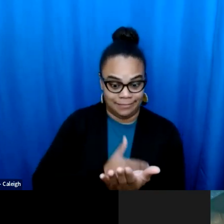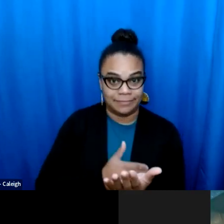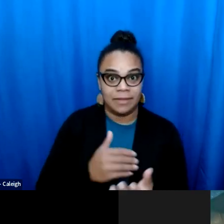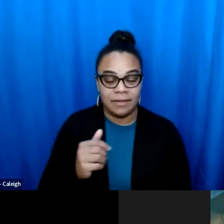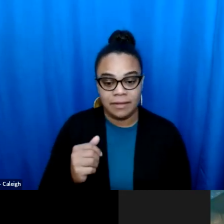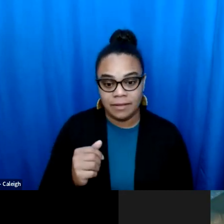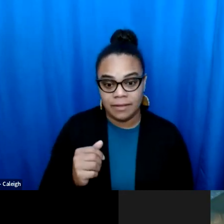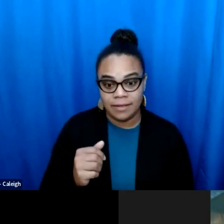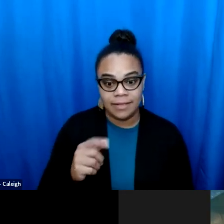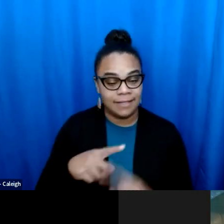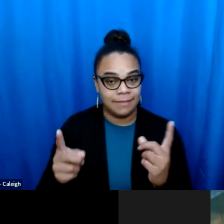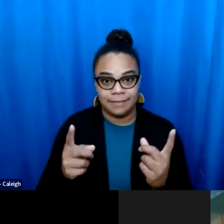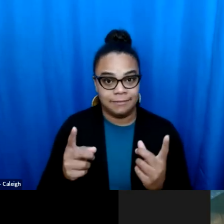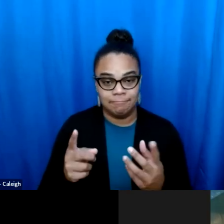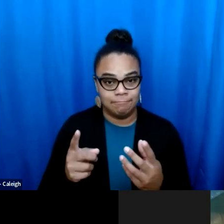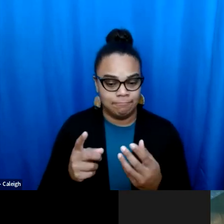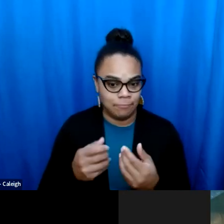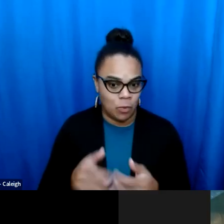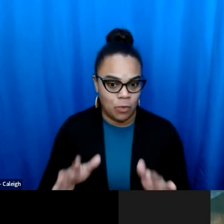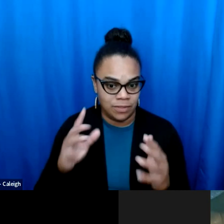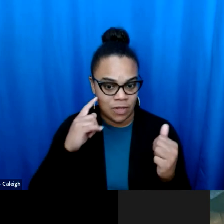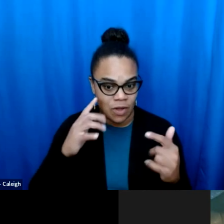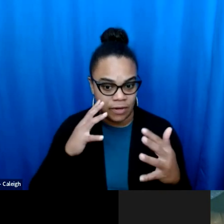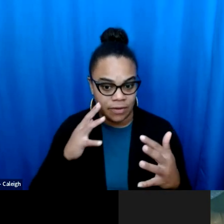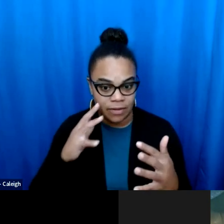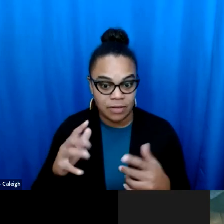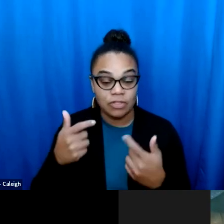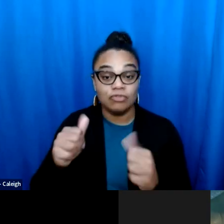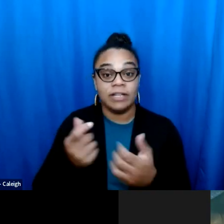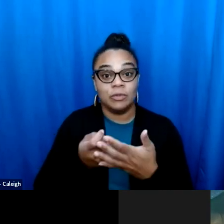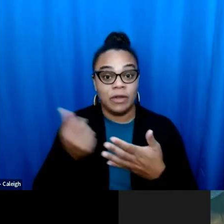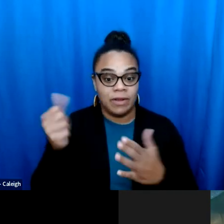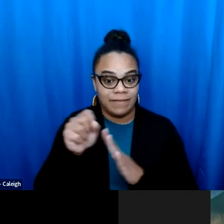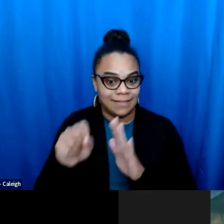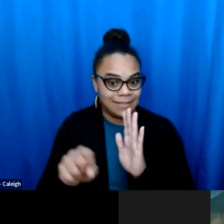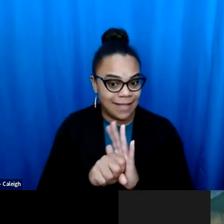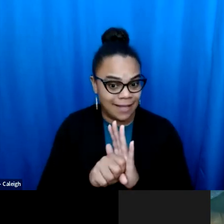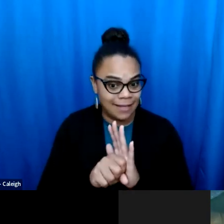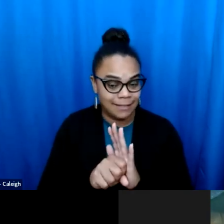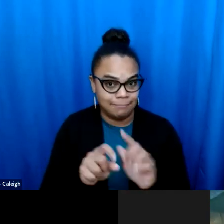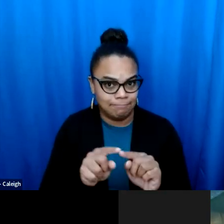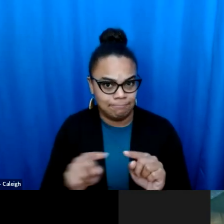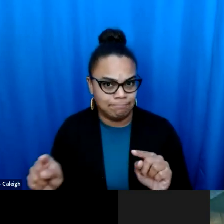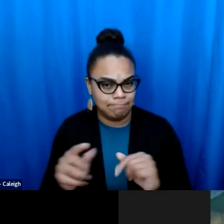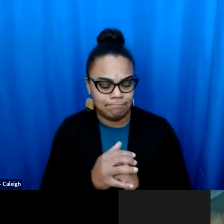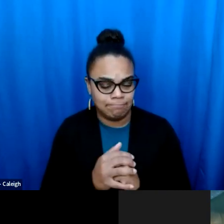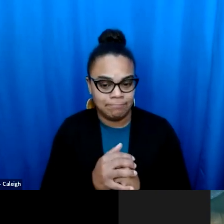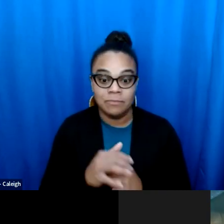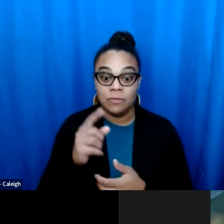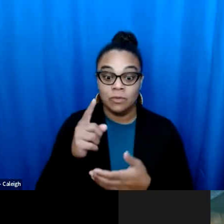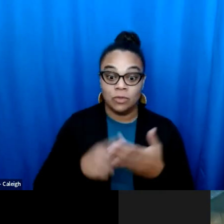[broken audio] amendment on the ballot [broken audio] was overturned what the It works for the last amendment on the ballot, but Overturn was a State Supreme Court, or get rid of the would essentially pave the way.